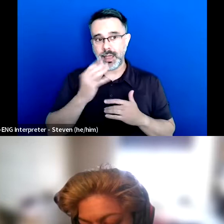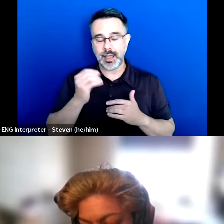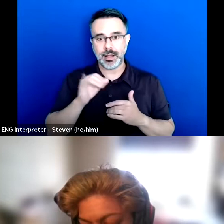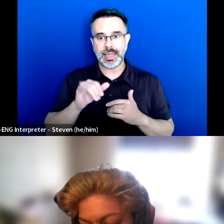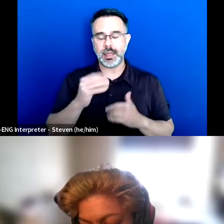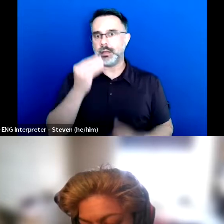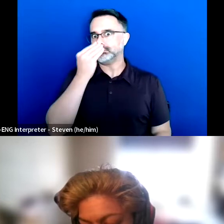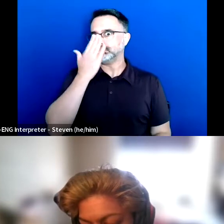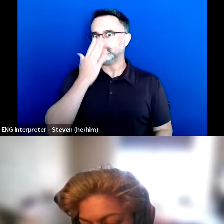And, yeah, to where I am now.